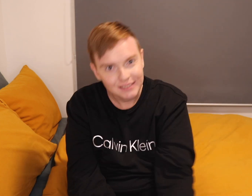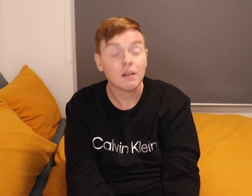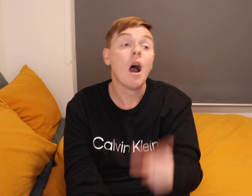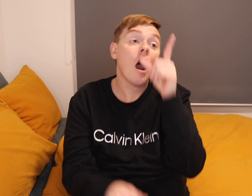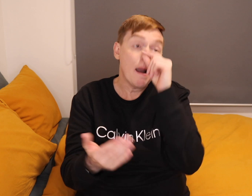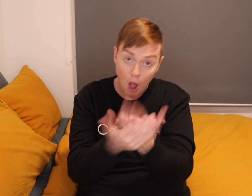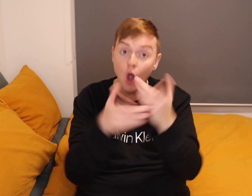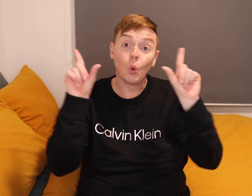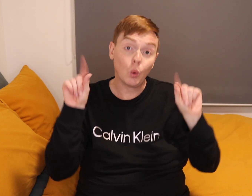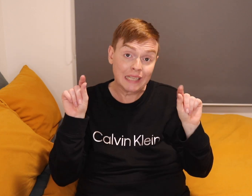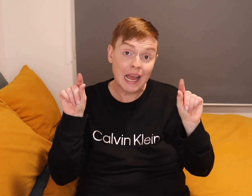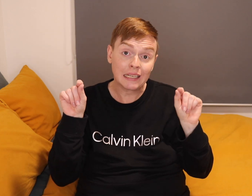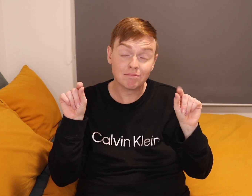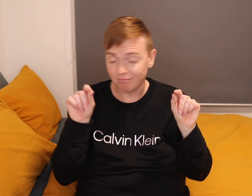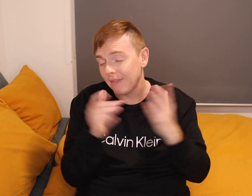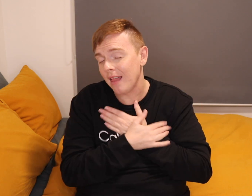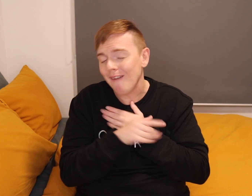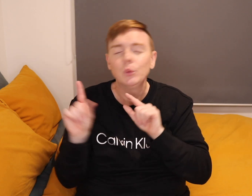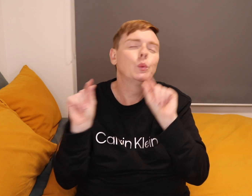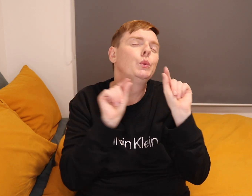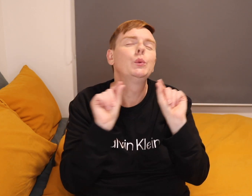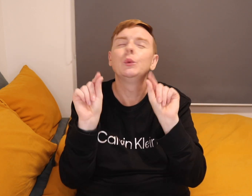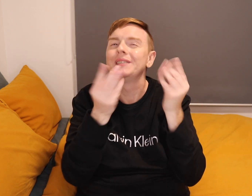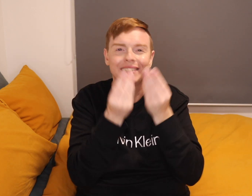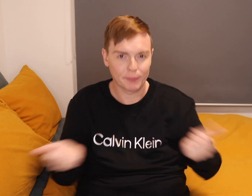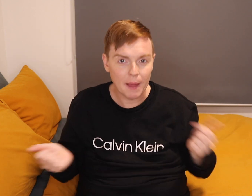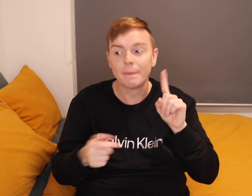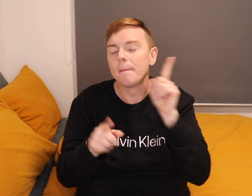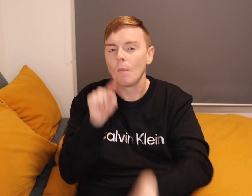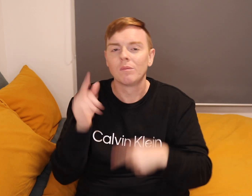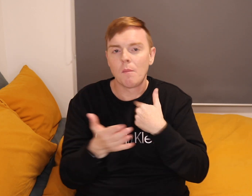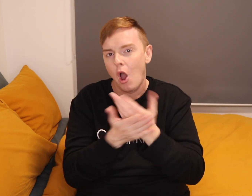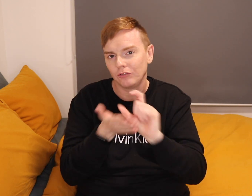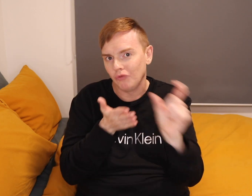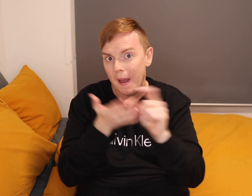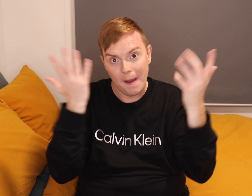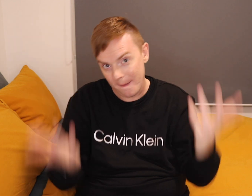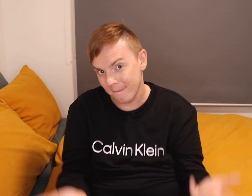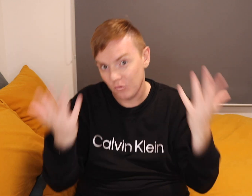I also can be on Twitter. I love to tweet but I'm always on Instagram.